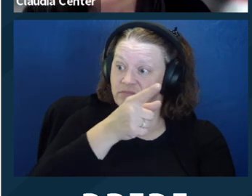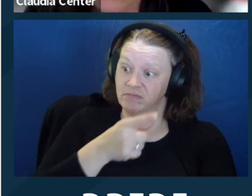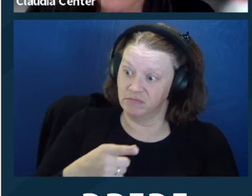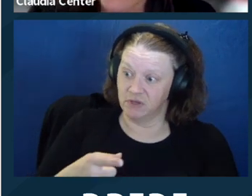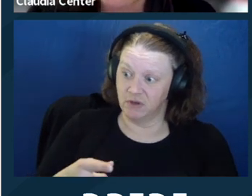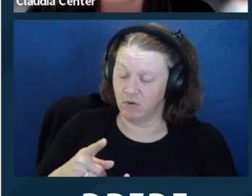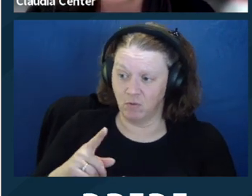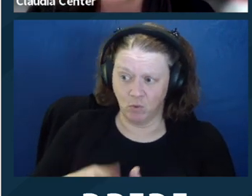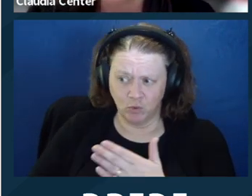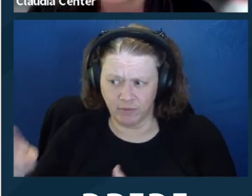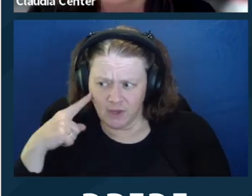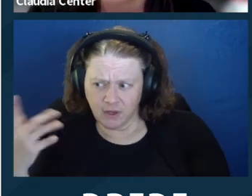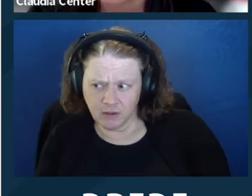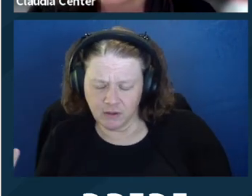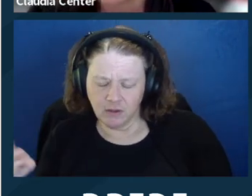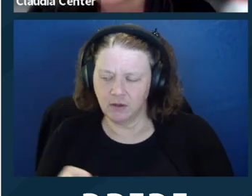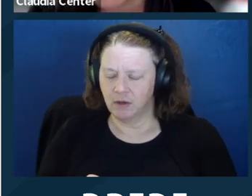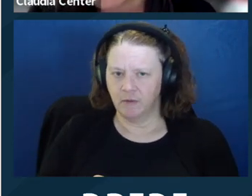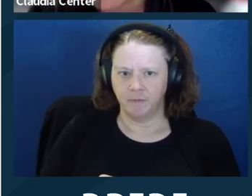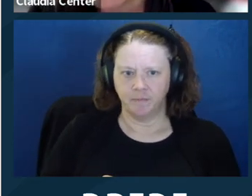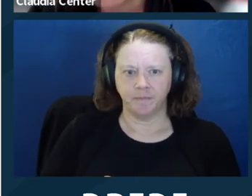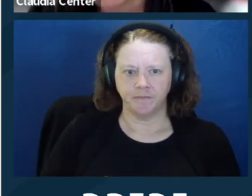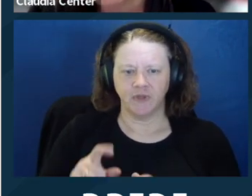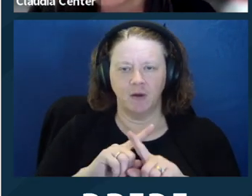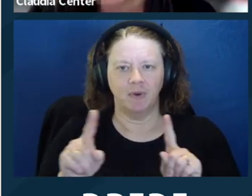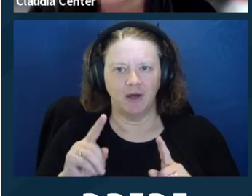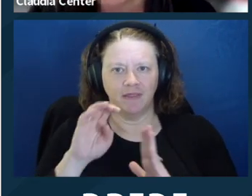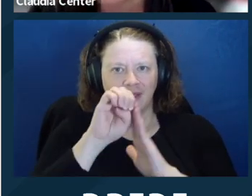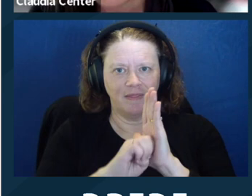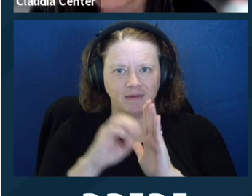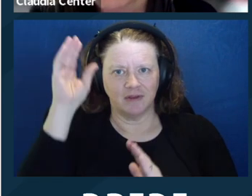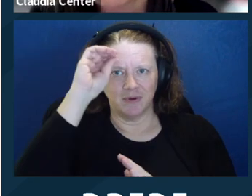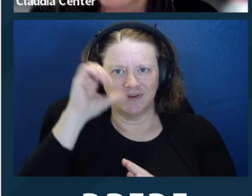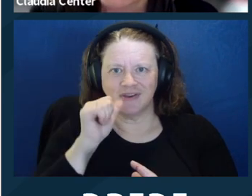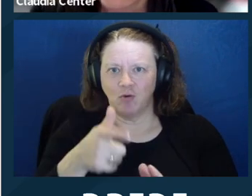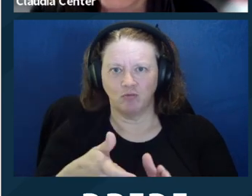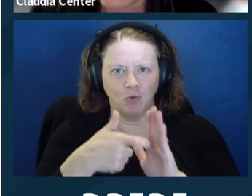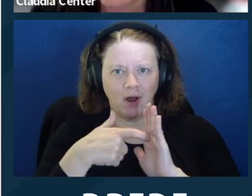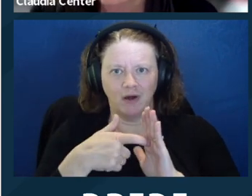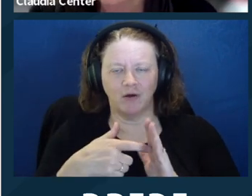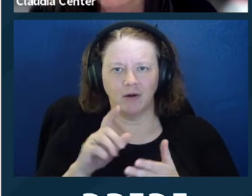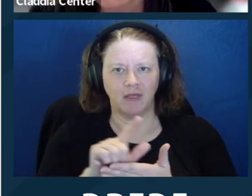require that the lawyer check in with the client at the time that they plan to disclose